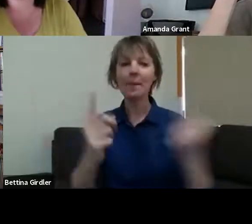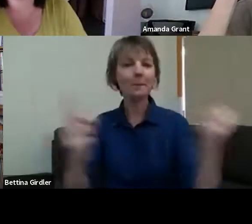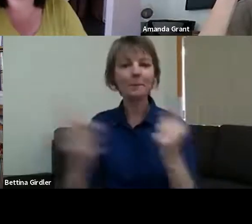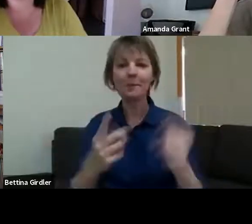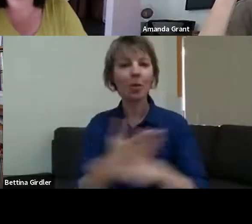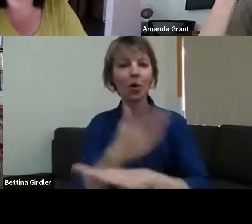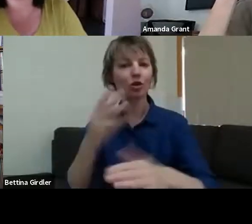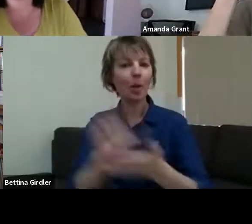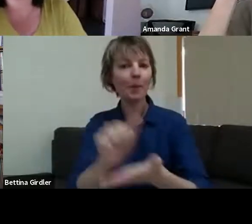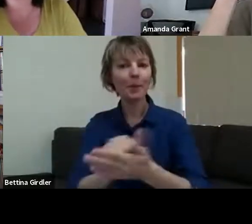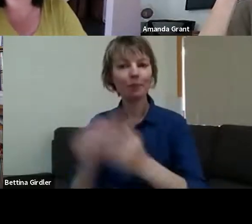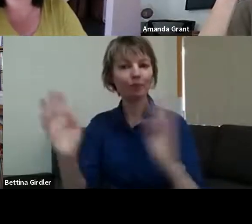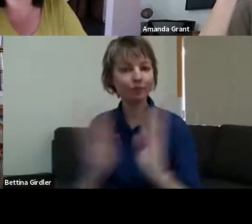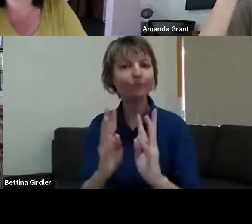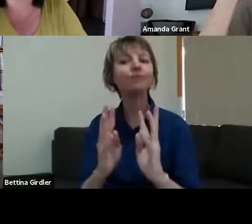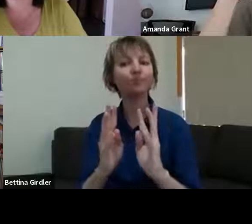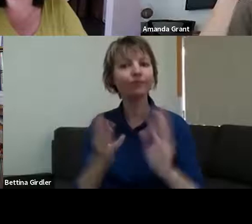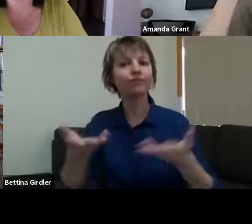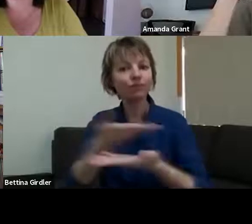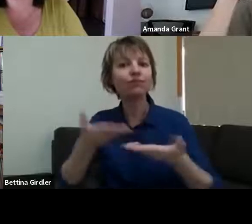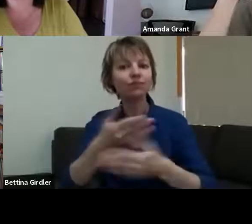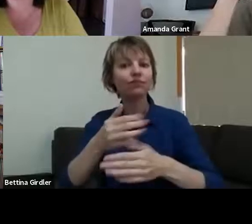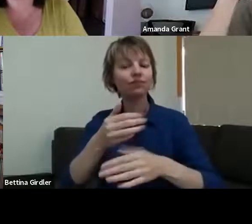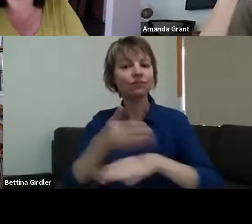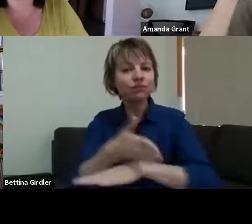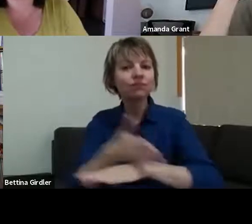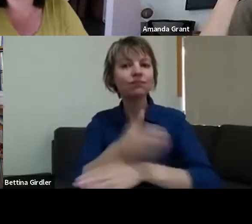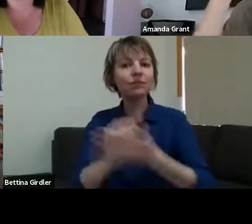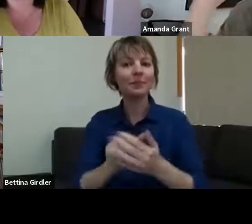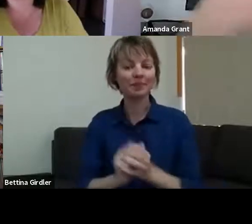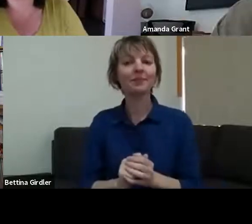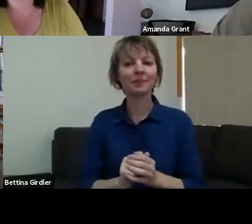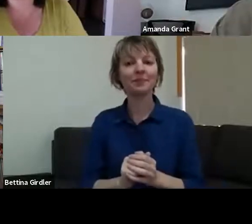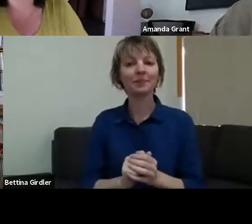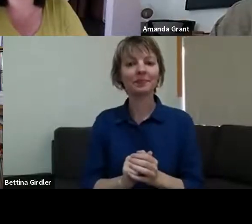essentially, you know, that gave them an opportunity to recover from